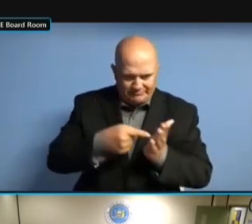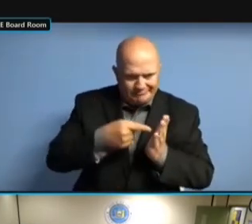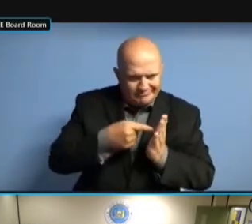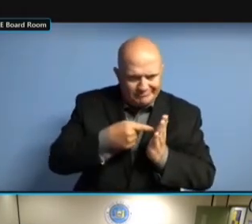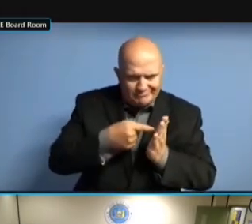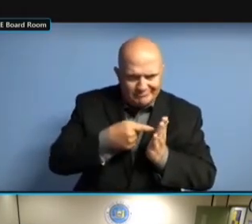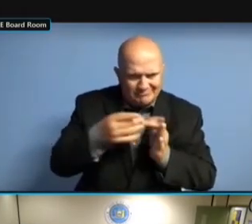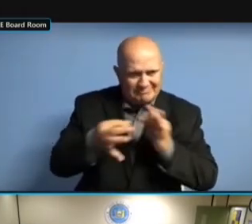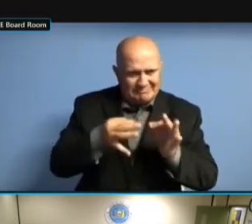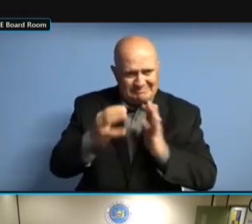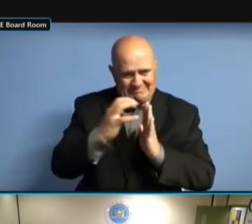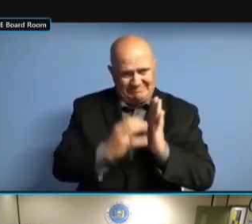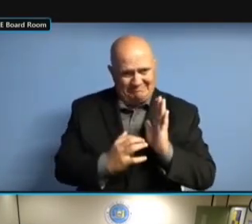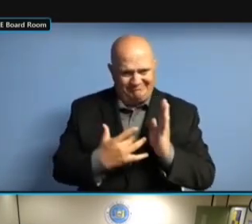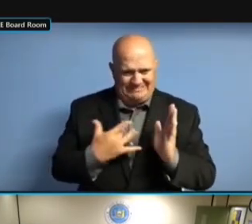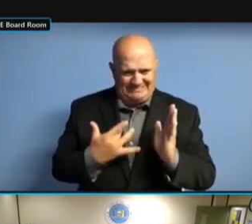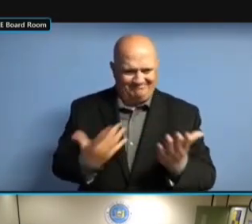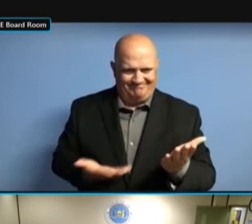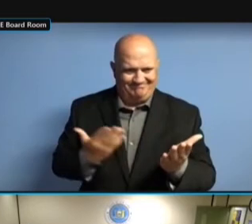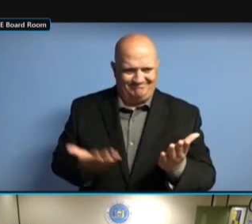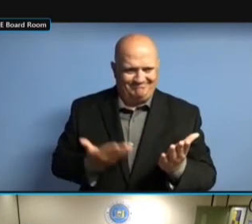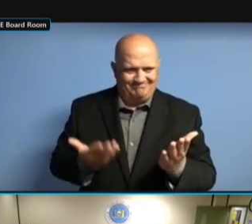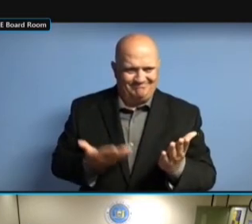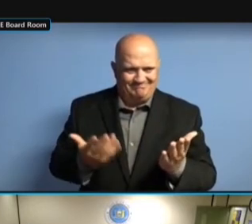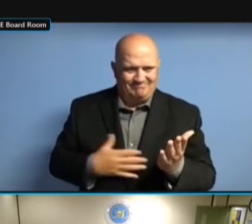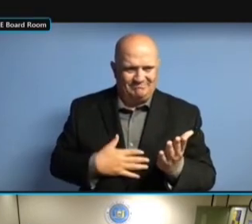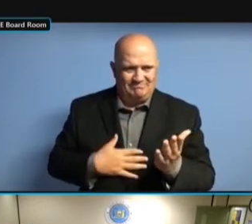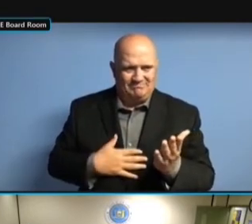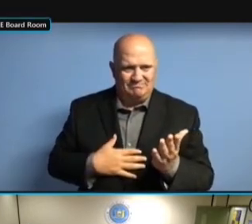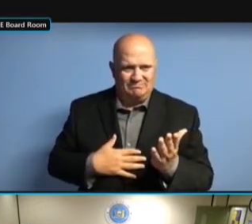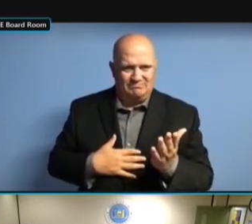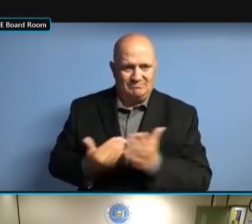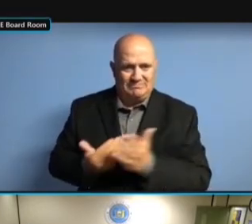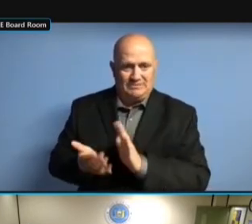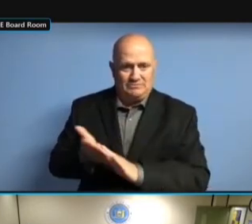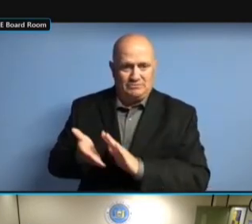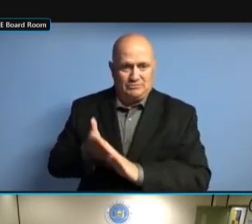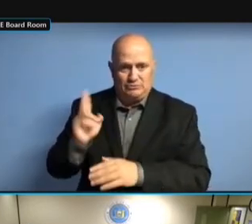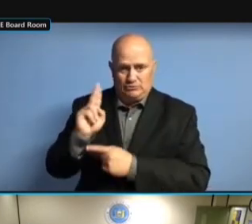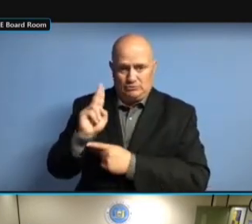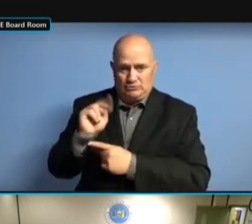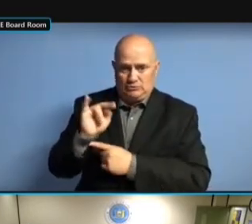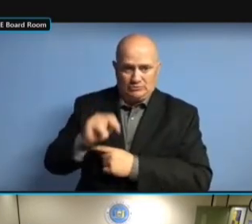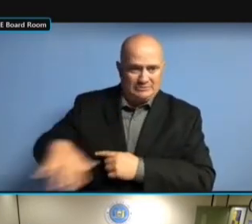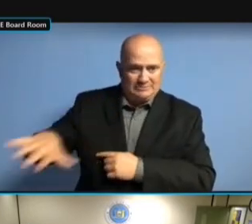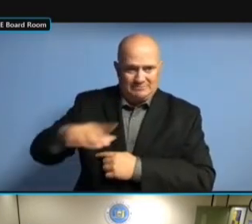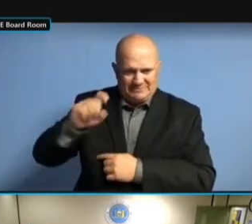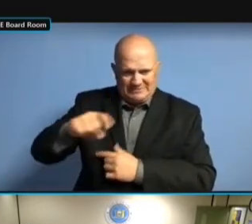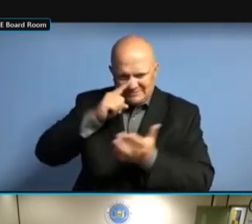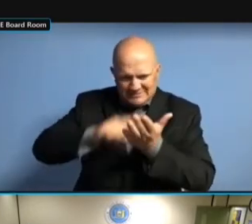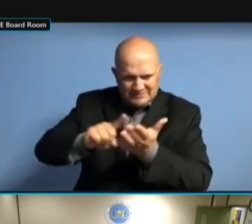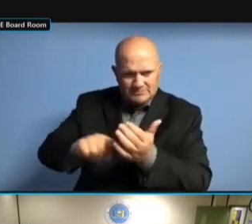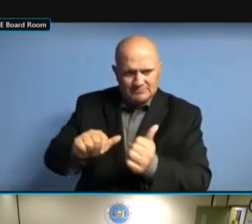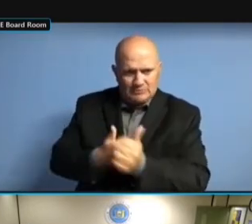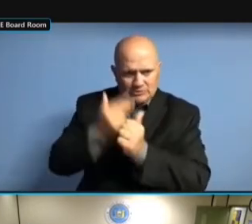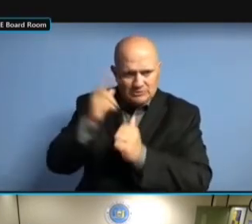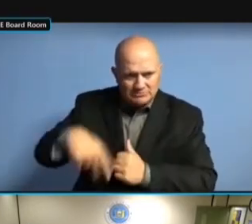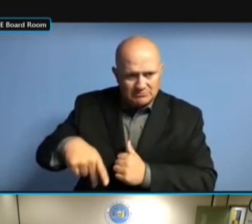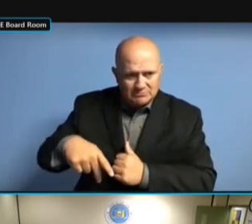SO THAT I THINK IT'S IMPORTANT THAT THE OPERATIONS UNIT SO THAT I THINK IT'S IMPORTANT THAT THE OPERATIONS UNIT FOLLOW THAT THE OPERATIONS UNIT FOLLOW THAT THE OPERATIONS UNIT FOLLOW UP THAT THE OPERATIONS UNIT FOLLOW UP ON THAT THE OPERATIONS UNIT FOLLOW UP ON THIS, THAT THE OPERATIONS UNIT FOLLOW UP ON THIS, THAT THAT THE OPERATIONS UNIT FOLLOW UP ON THIS, THAT THERE THAT THE OPERATIONS UNIT FOLLOW UP ON THIS, THAT THERE IS THAT THE OPERATIONS UNIT FOLLOW UP ON THIS, THAT THERE IS A UP ON THIS, THAT THERE IS A UP ON THIS, THAT THERE IS A POSSIBILITY